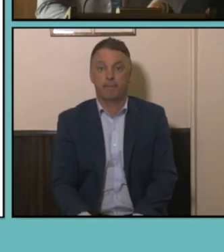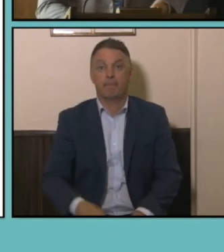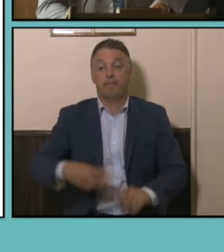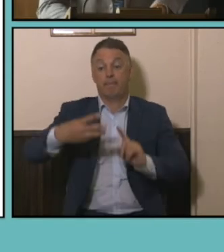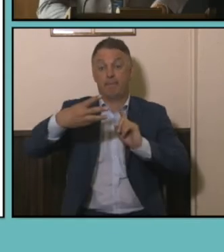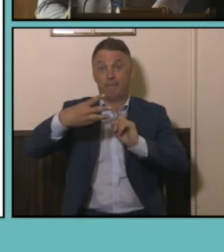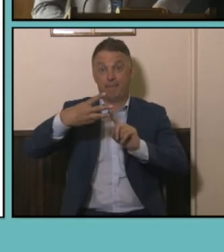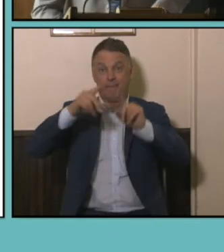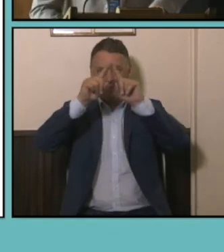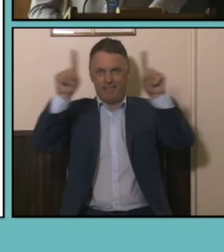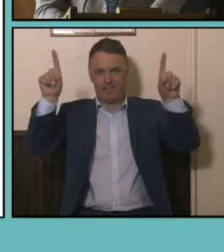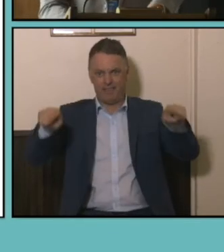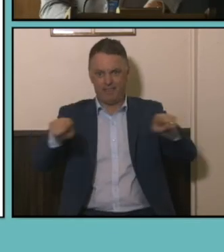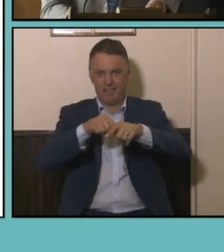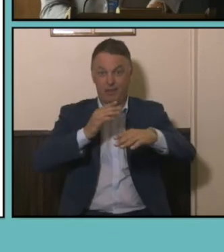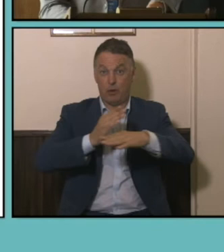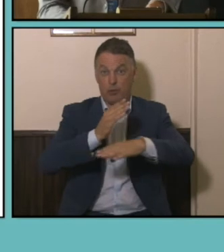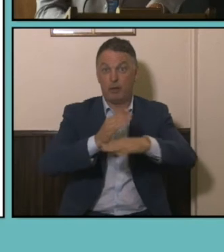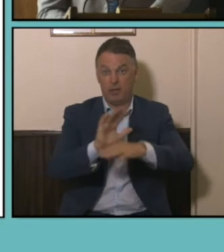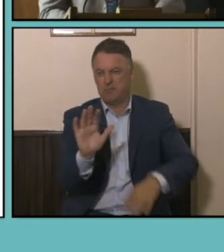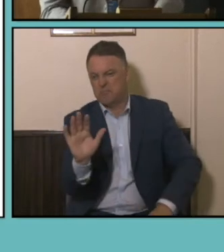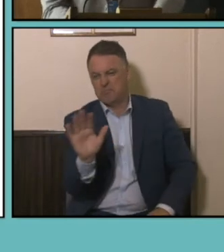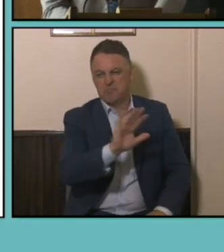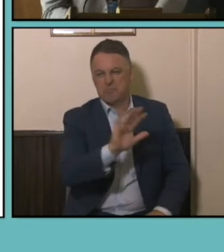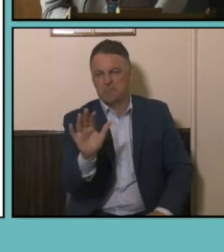here so occupations where we have a median age that's kind of sitting in the